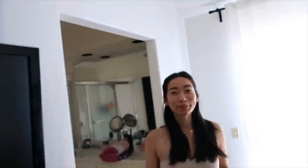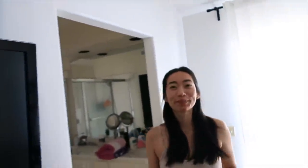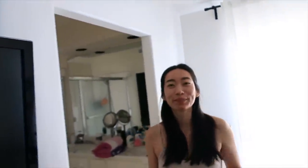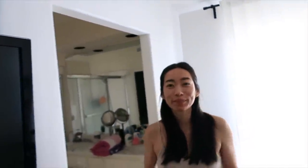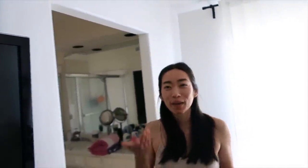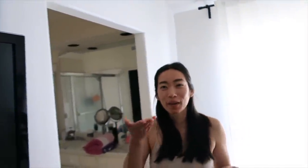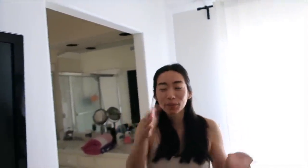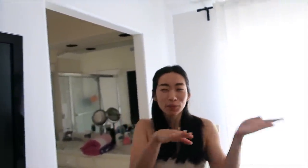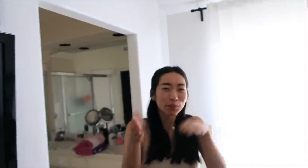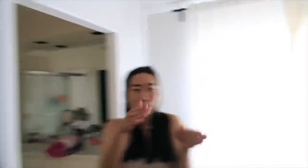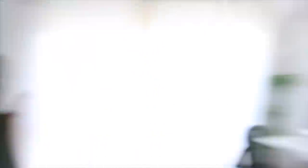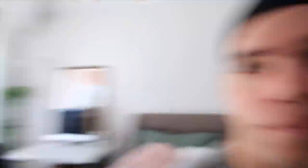E: fold, fold, fold